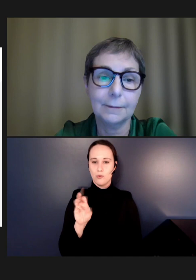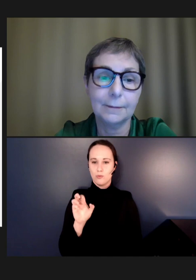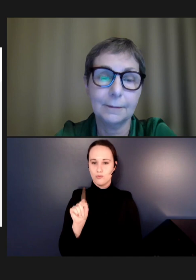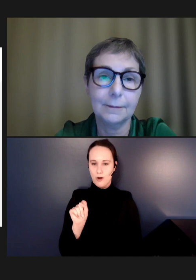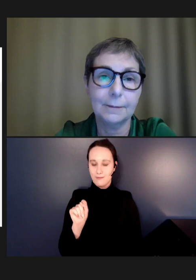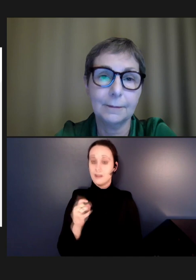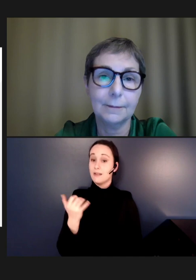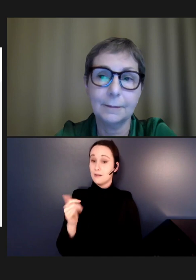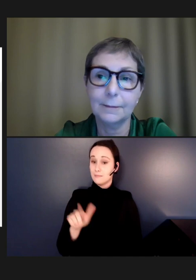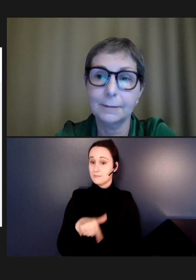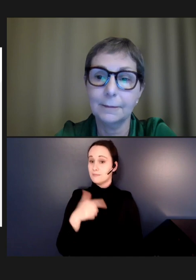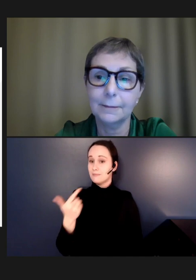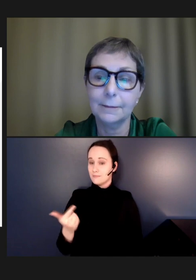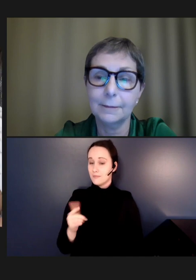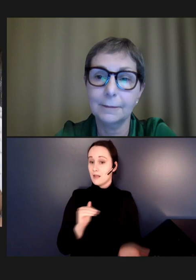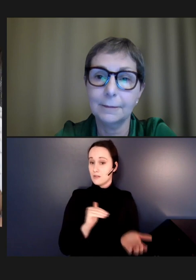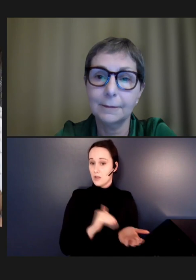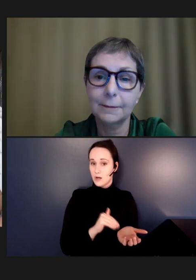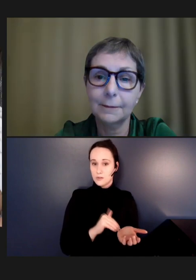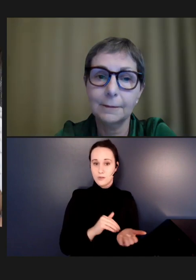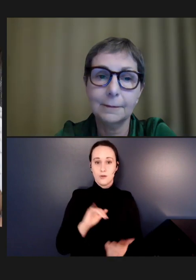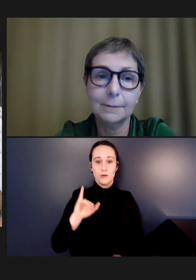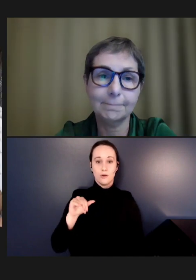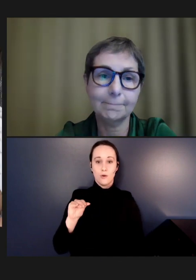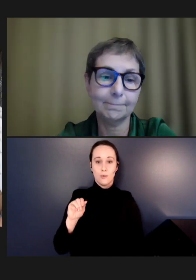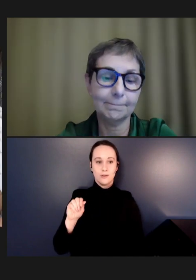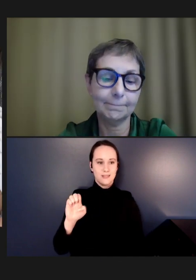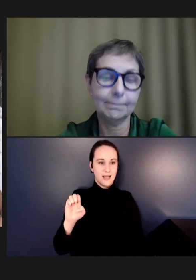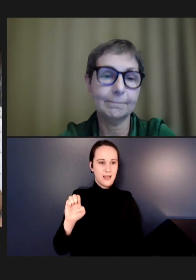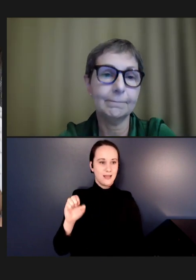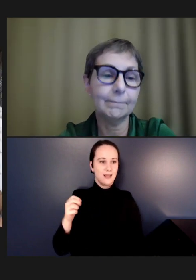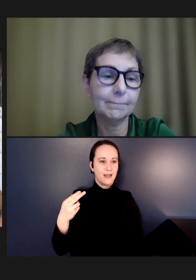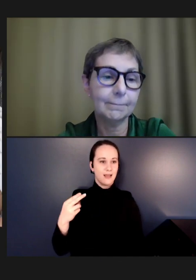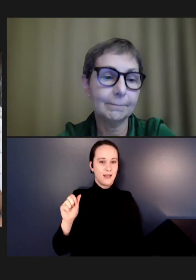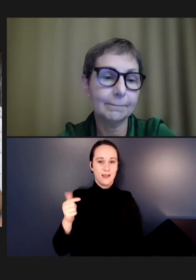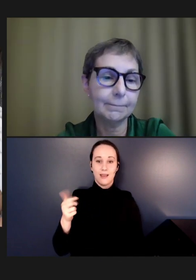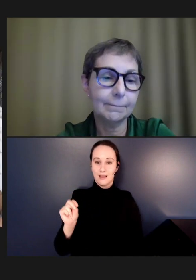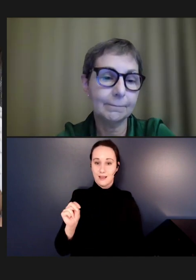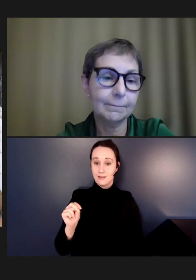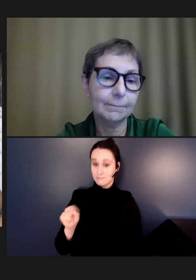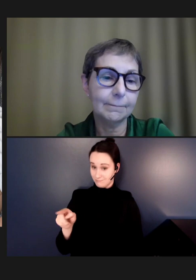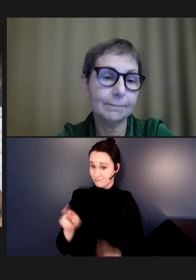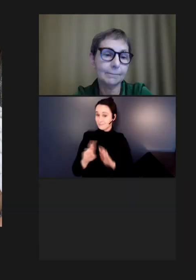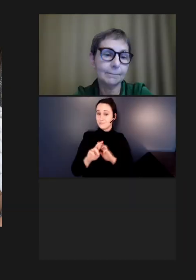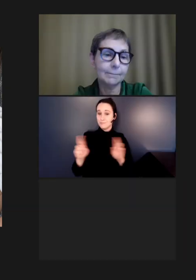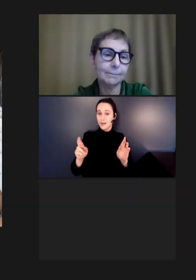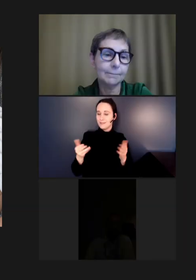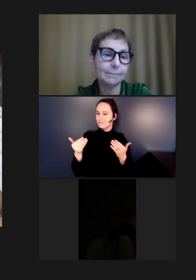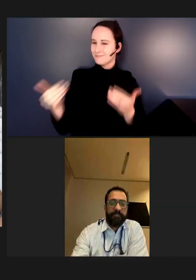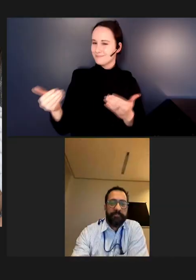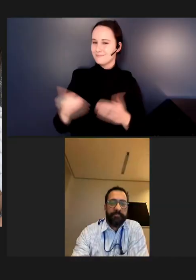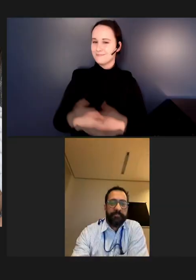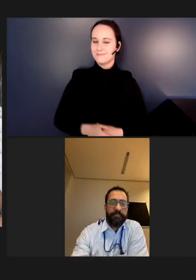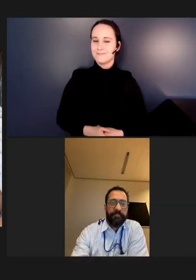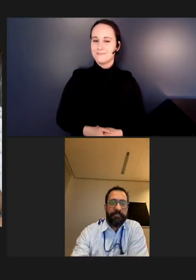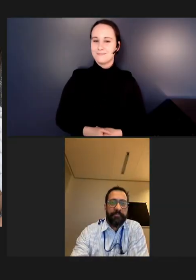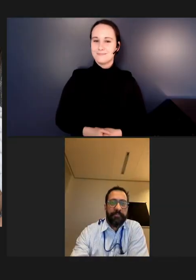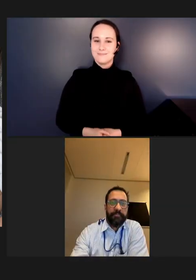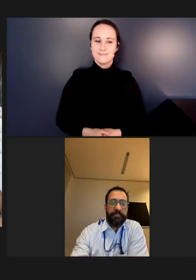to Dr. Jose Hagan. Dr. Hagan, your slides are up. You have the floor.